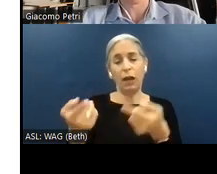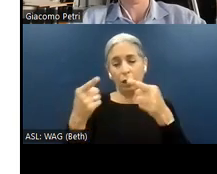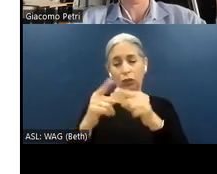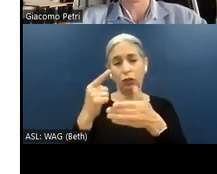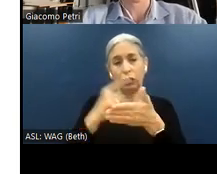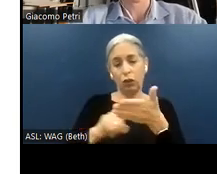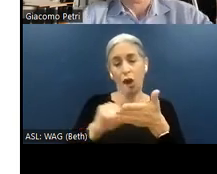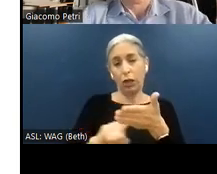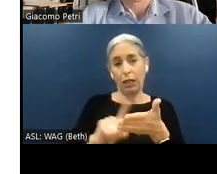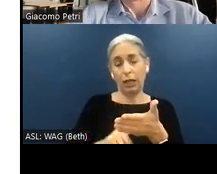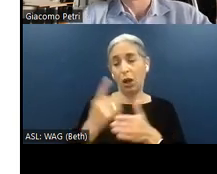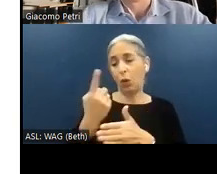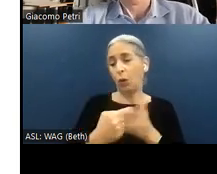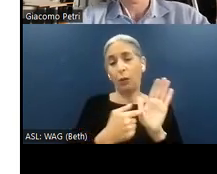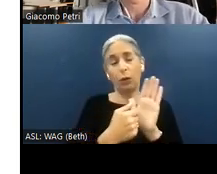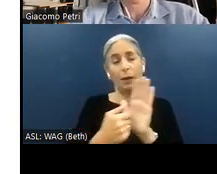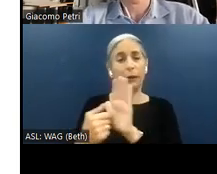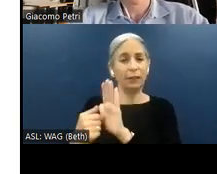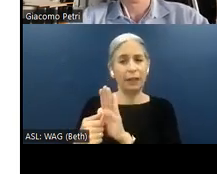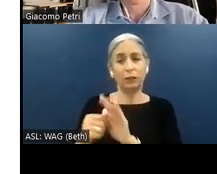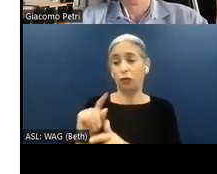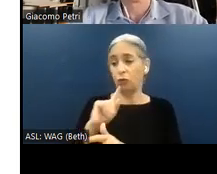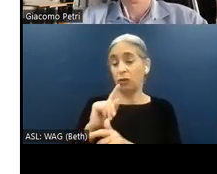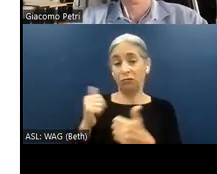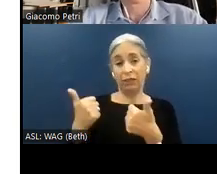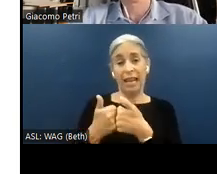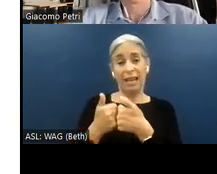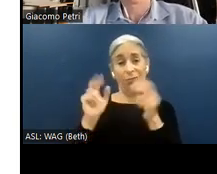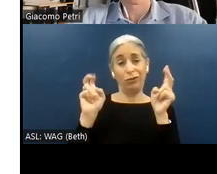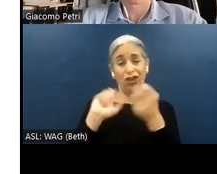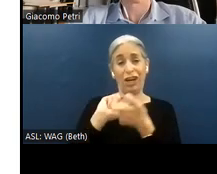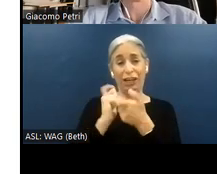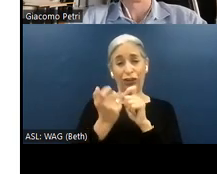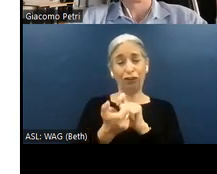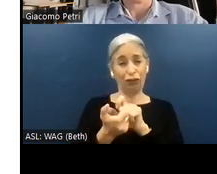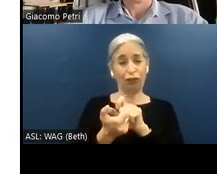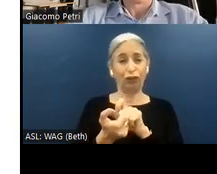represents a real game-changer while performing the remediation.